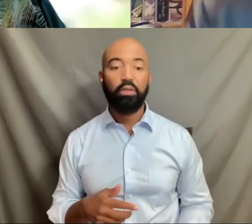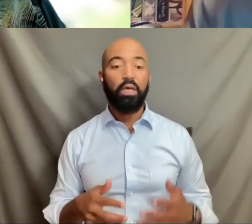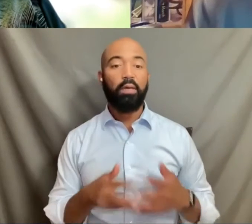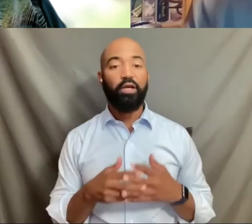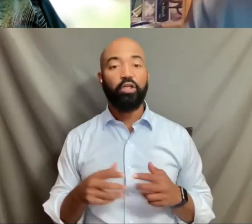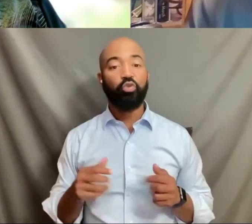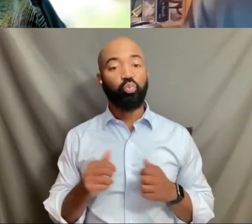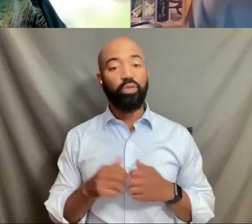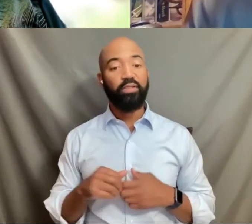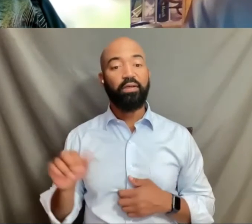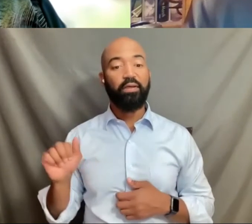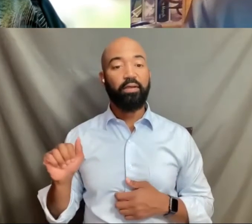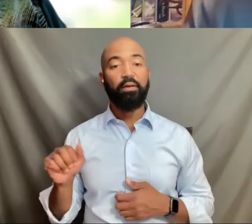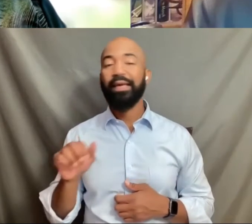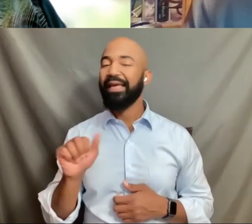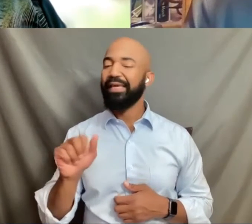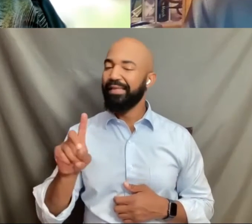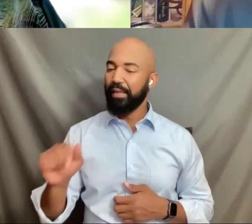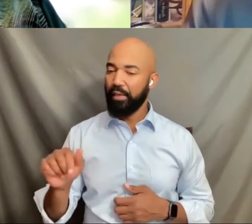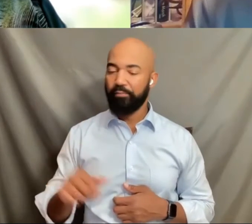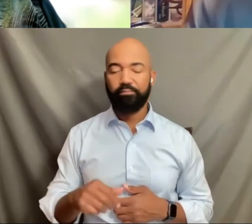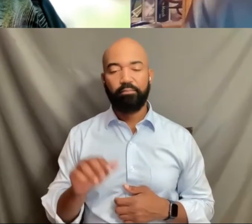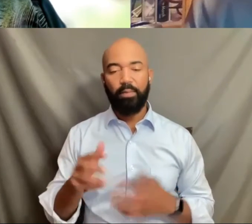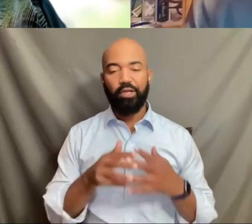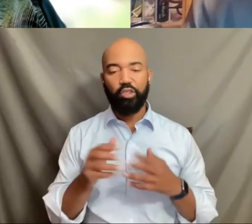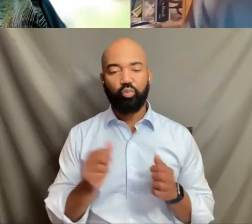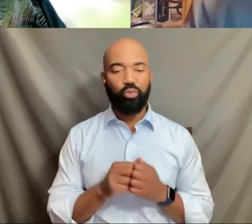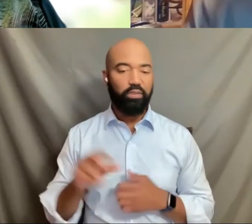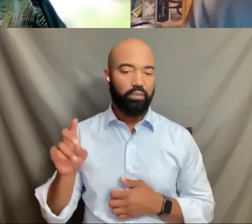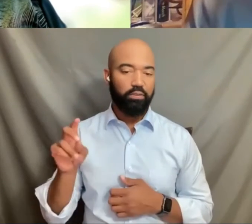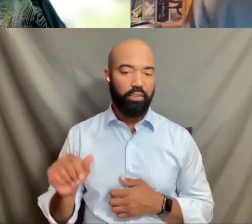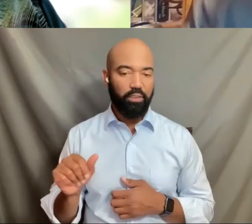specifically said, we're not gonna cover trans people.